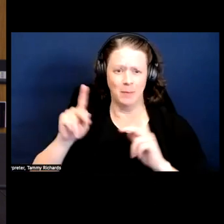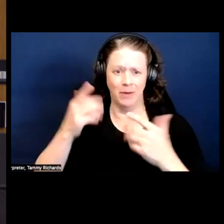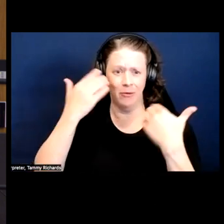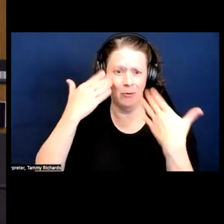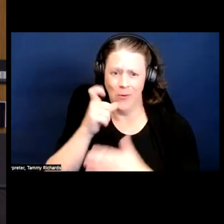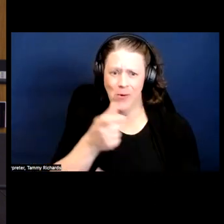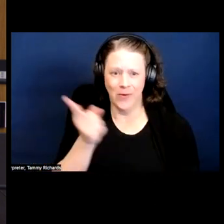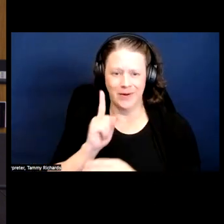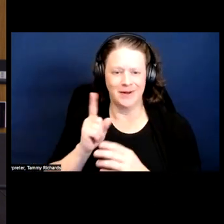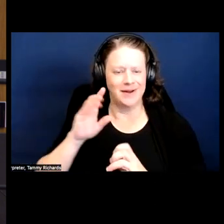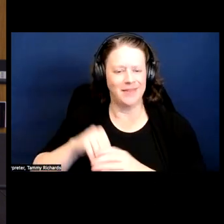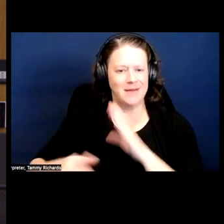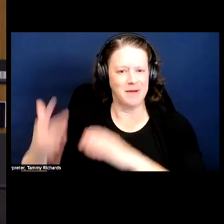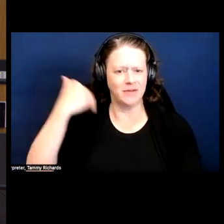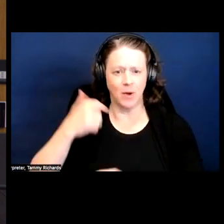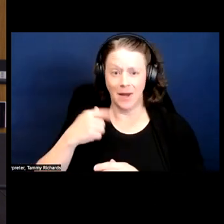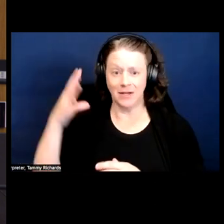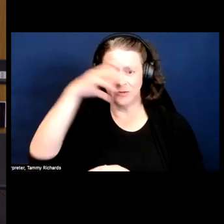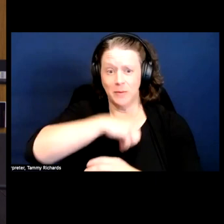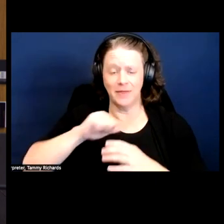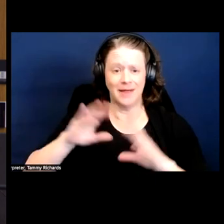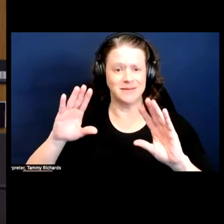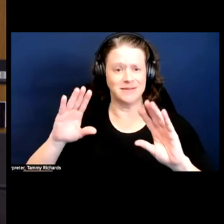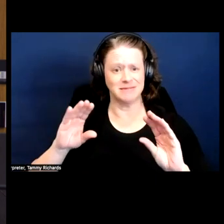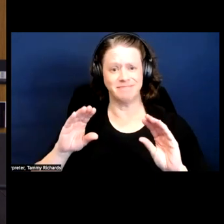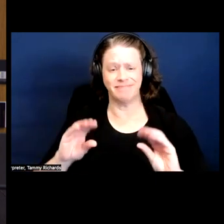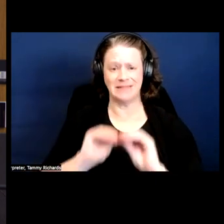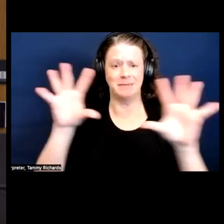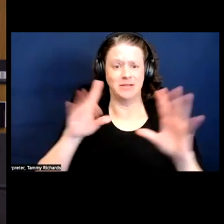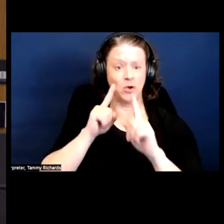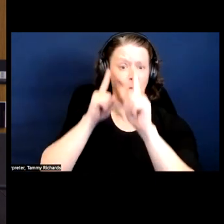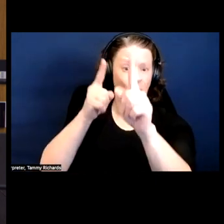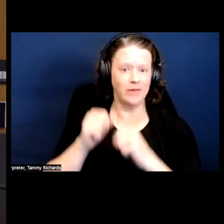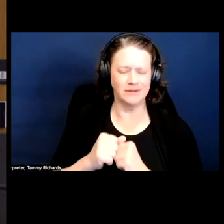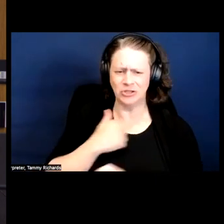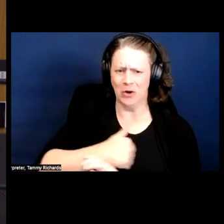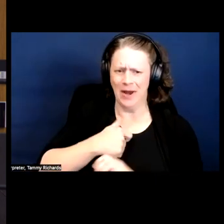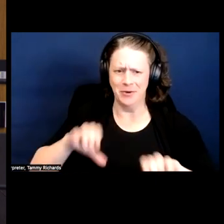So, I assume this is an explicit goal -- sorry, I'm doing better with the mic. DR.